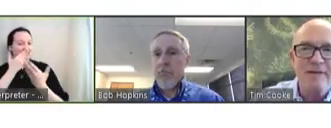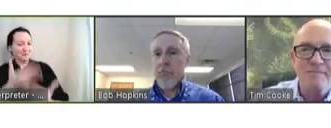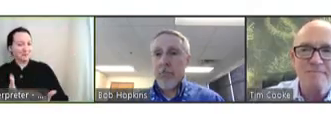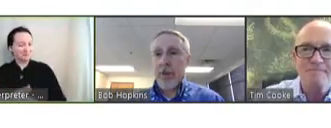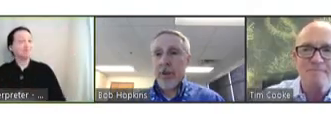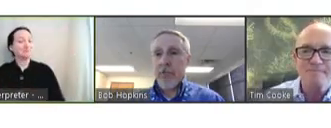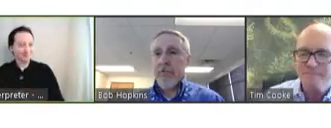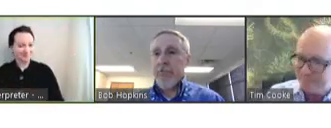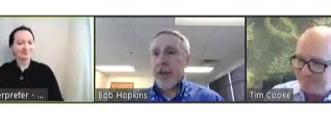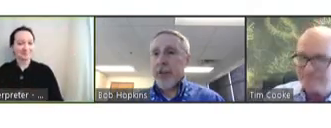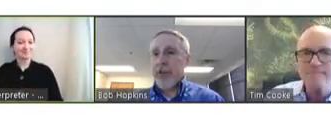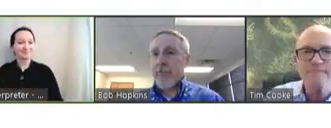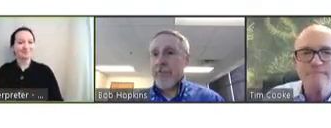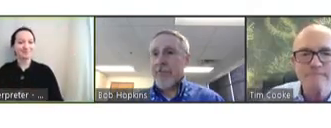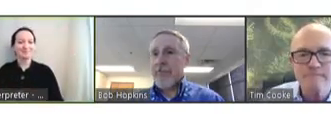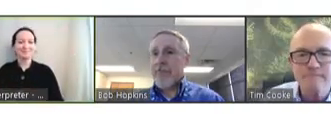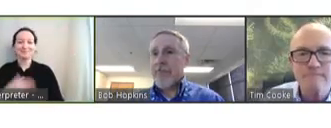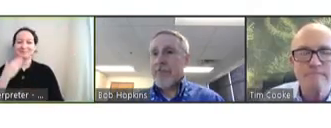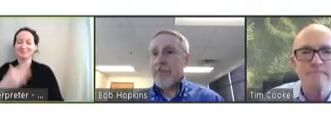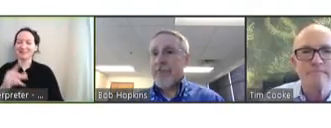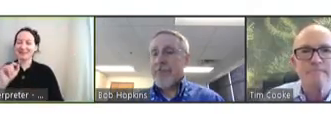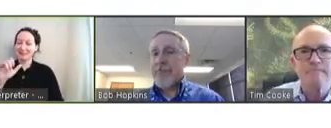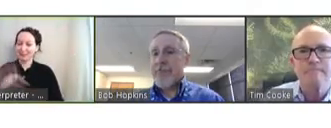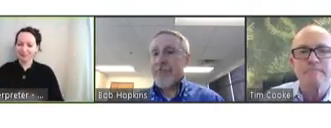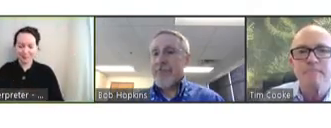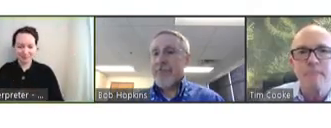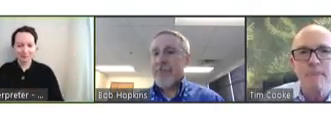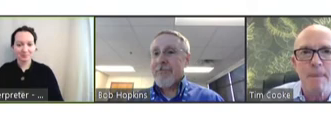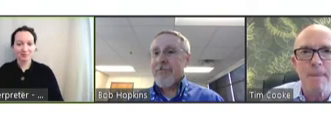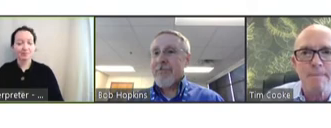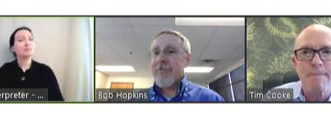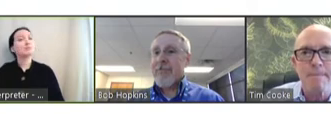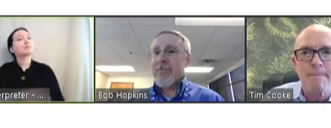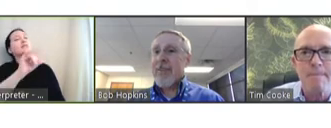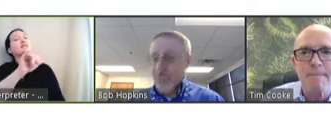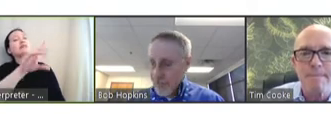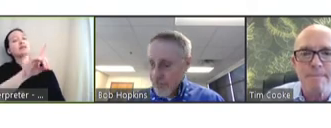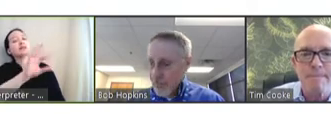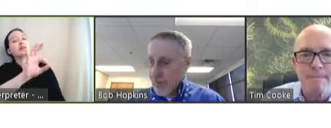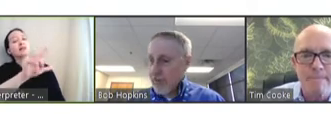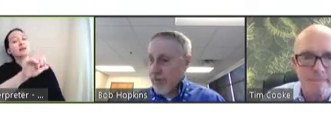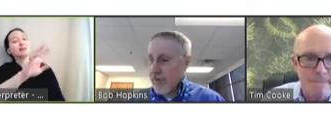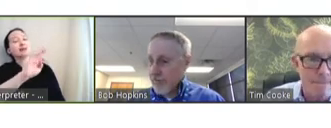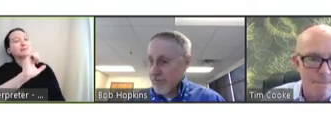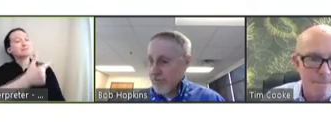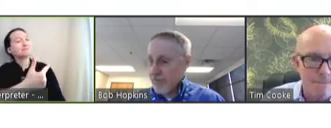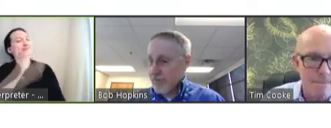Robert Hopkins: Thank you, Tim. David Fleming: Hey, Bob. This is David Fleming. Thanks so much for your presentation,